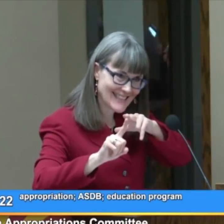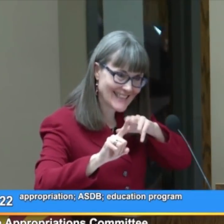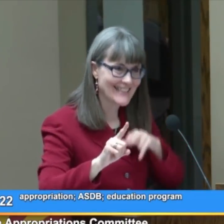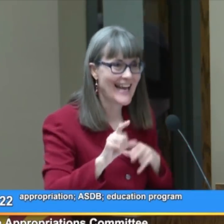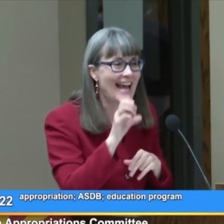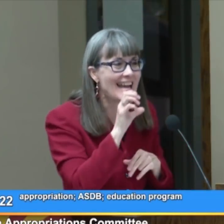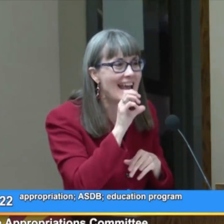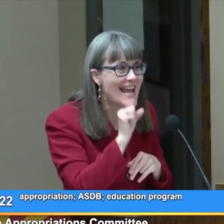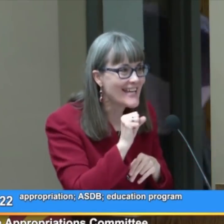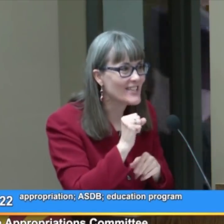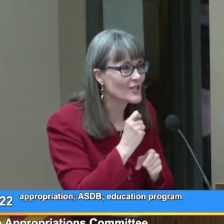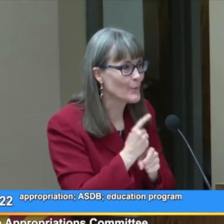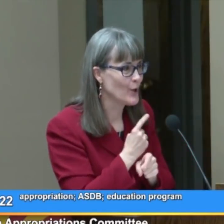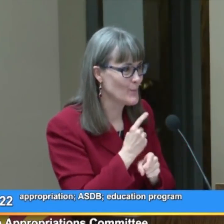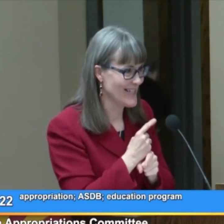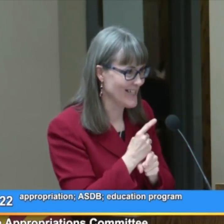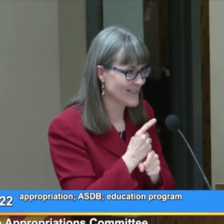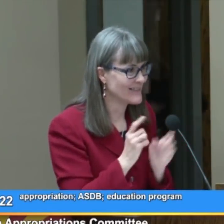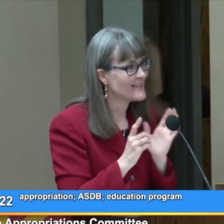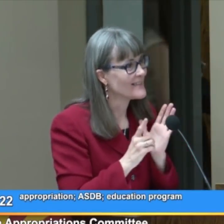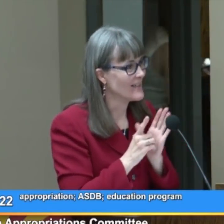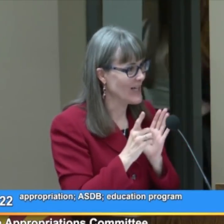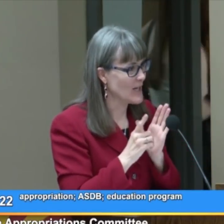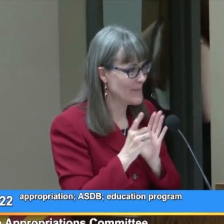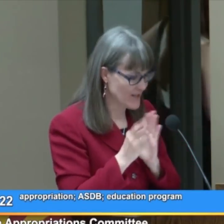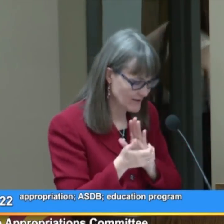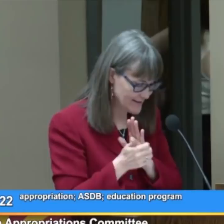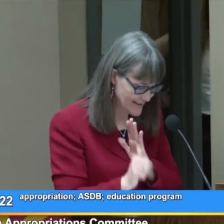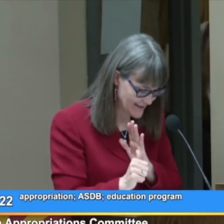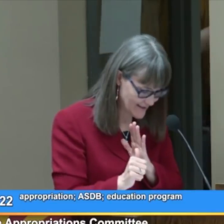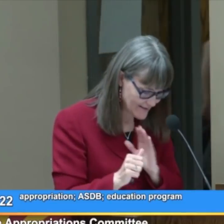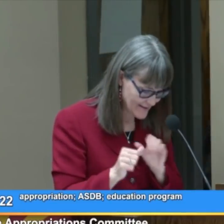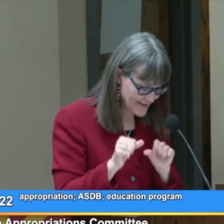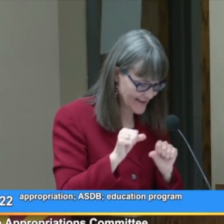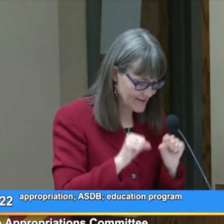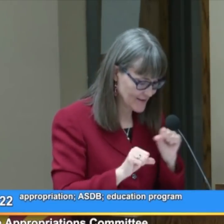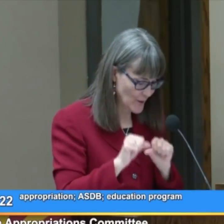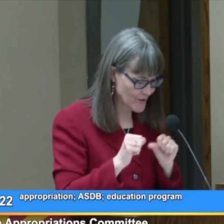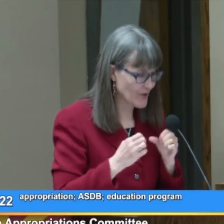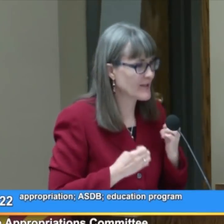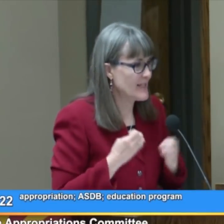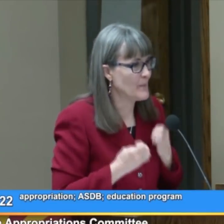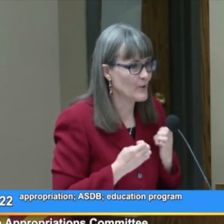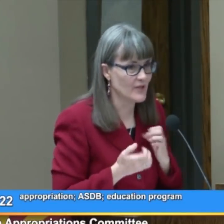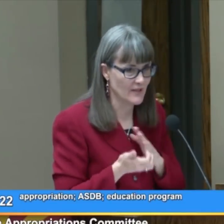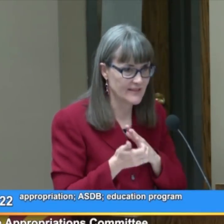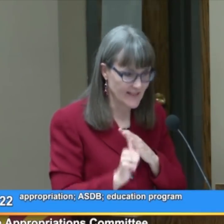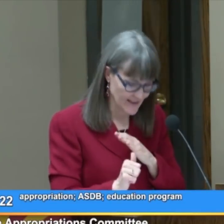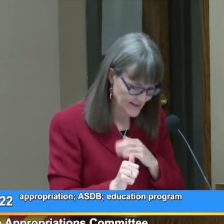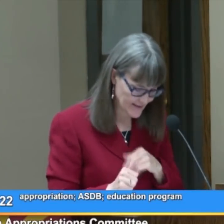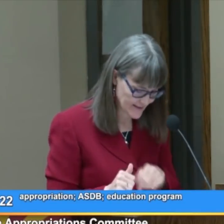exited at age appropriate developmental skills in social-emotional skills.